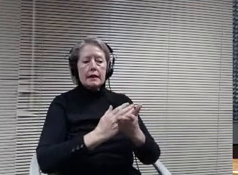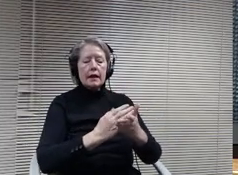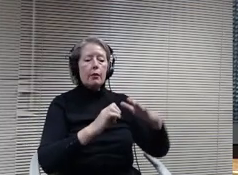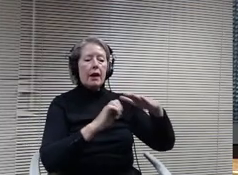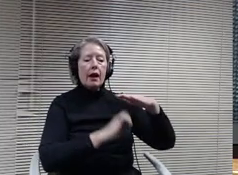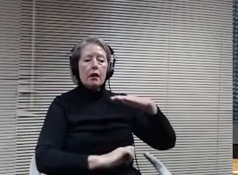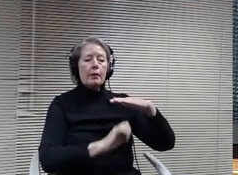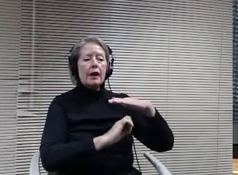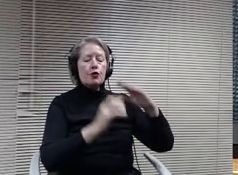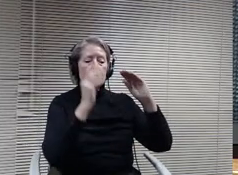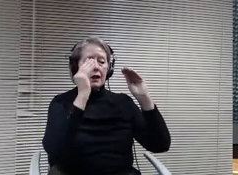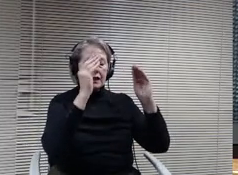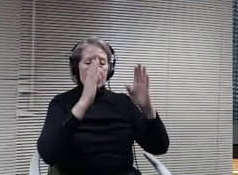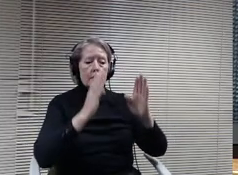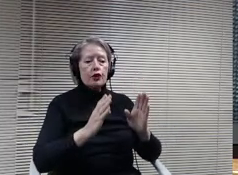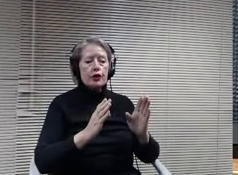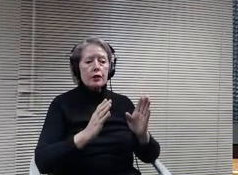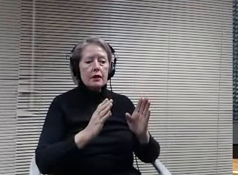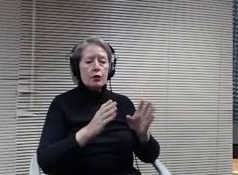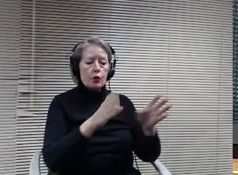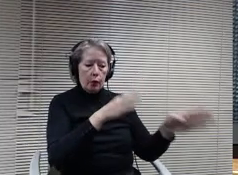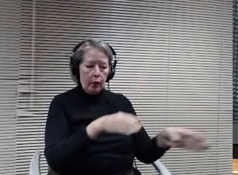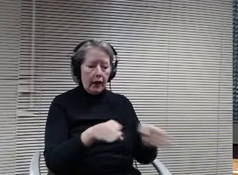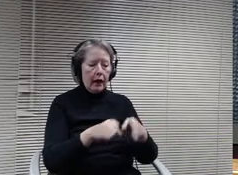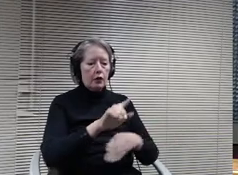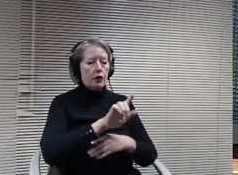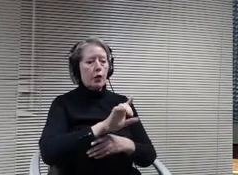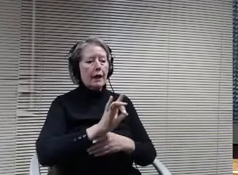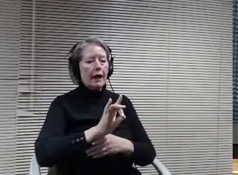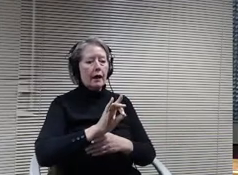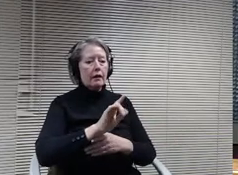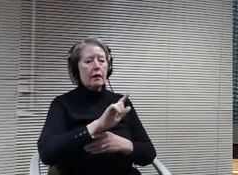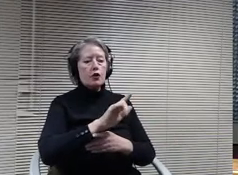conclusions made for moving to in person. Although there's not